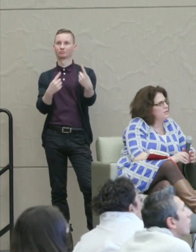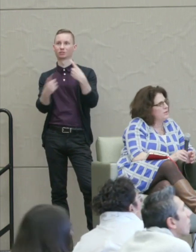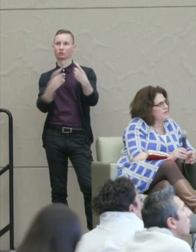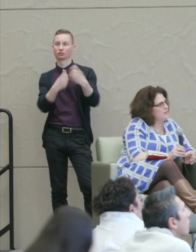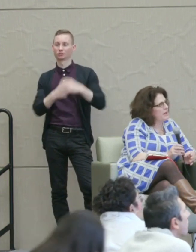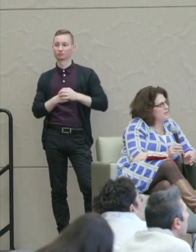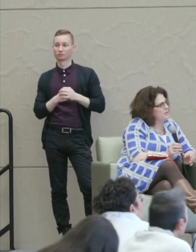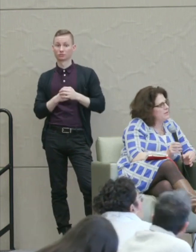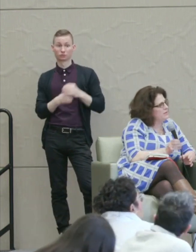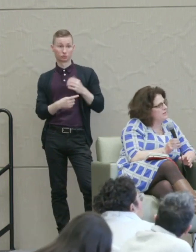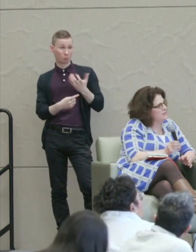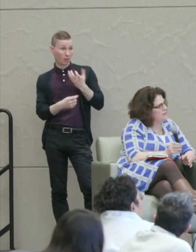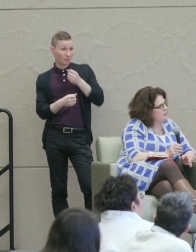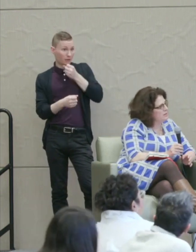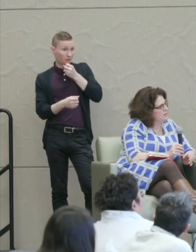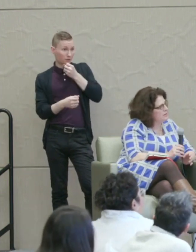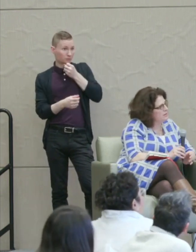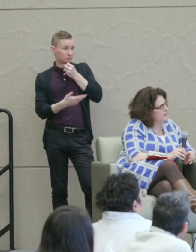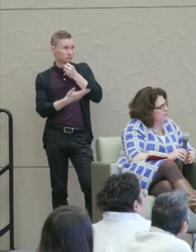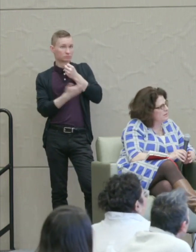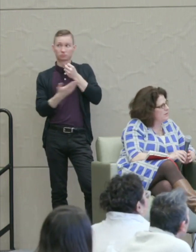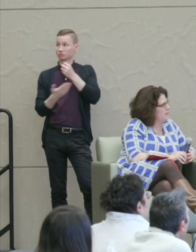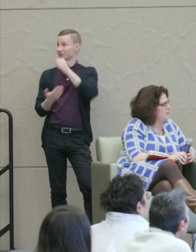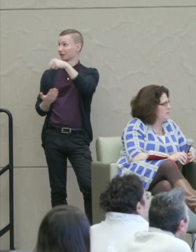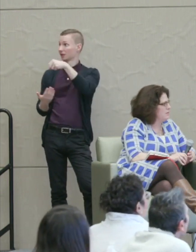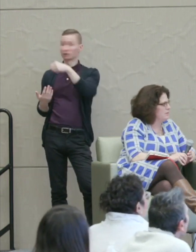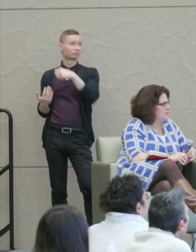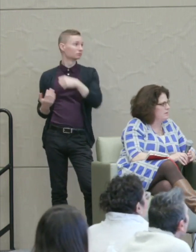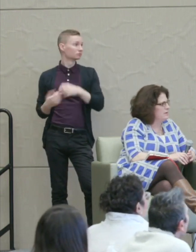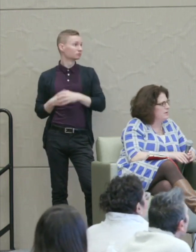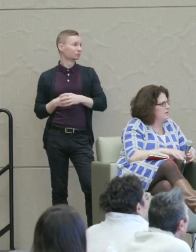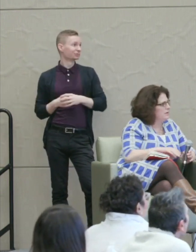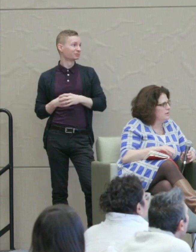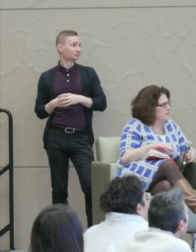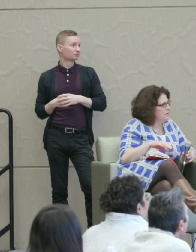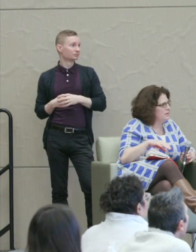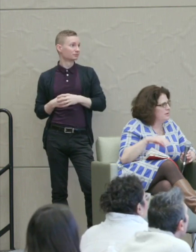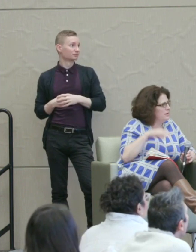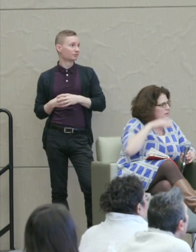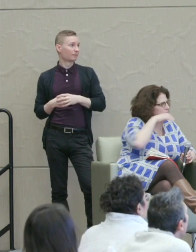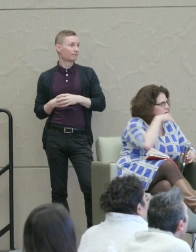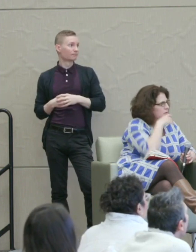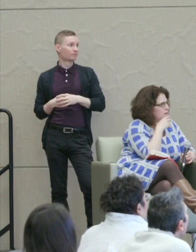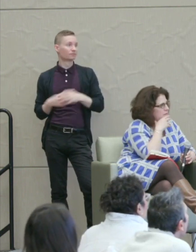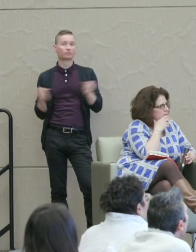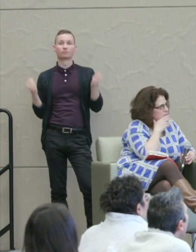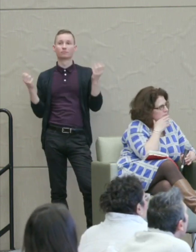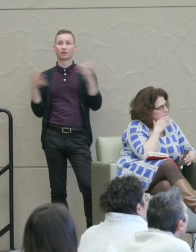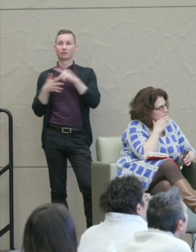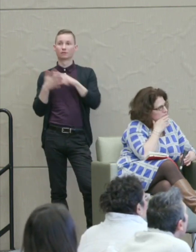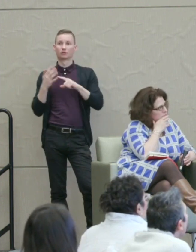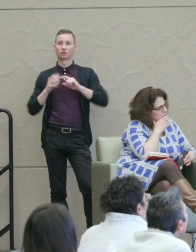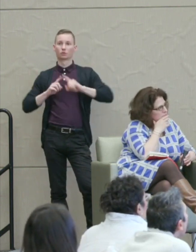Facilitators: The microphone is on. Facilitators: Do you want this mic? Facilitators: I don't know if your mic is on. Susan Poser: Yeah. I'll turn it on. So a lot of these have been covered.